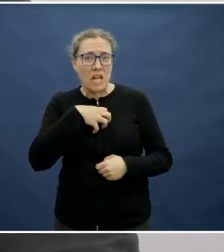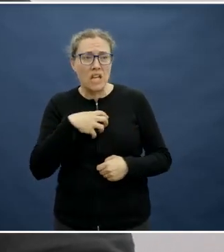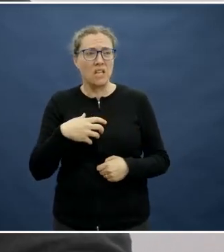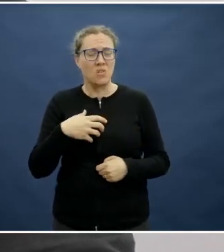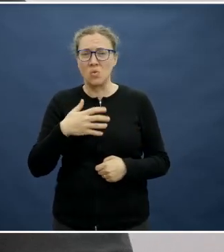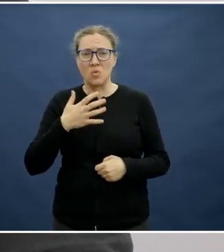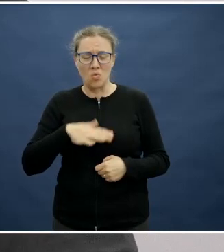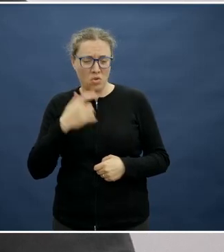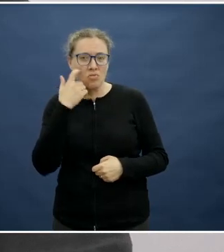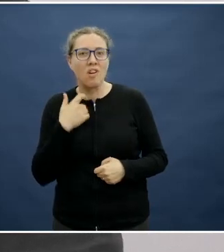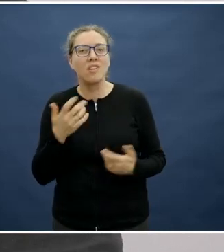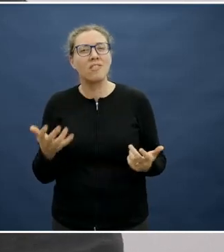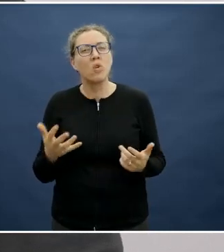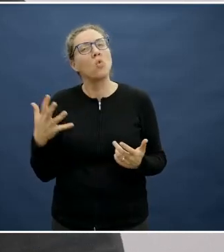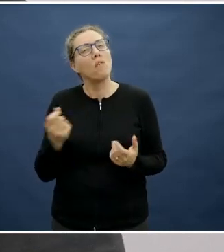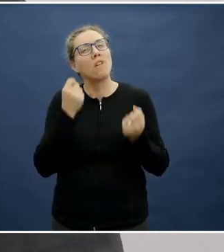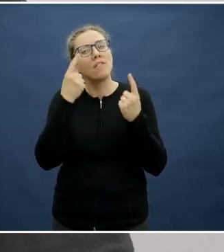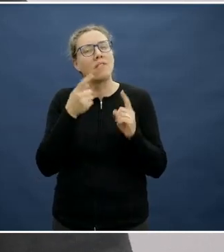So understand the psychology between the situation as well.